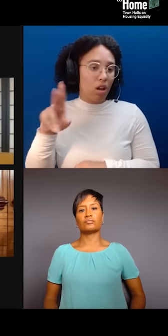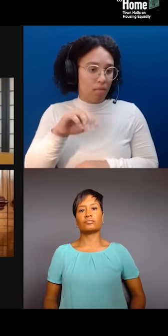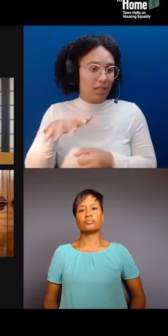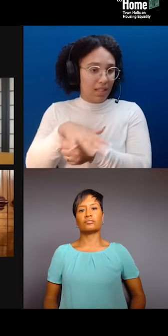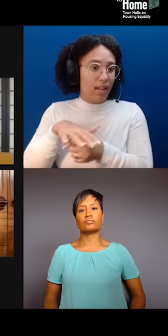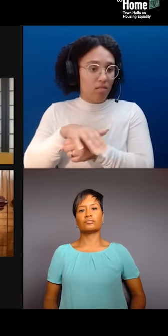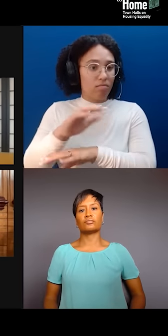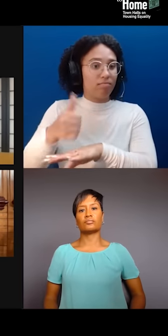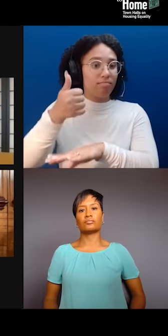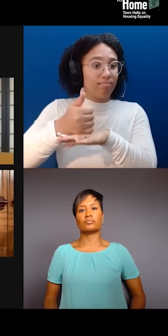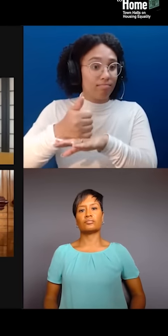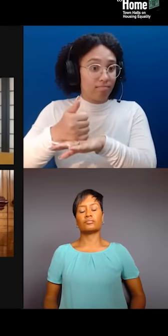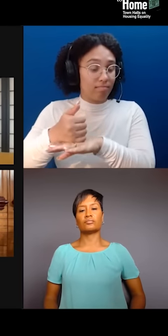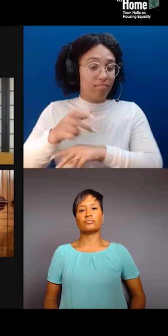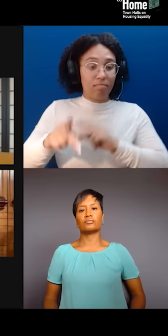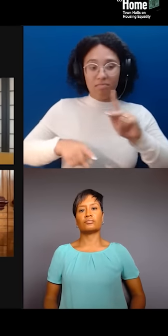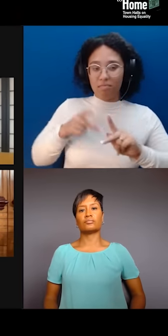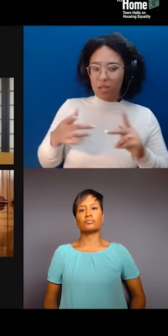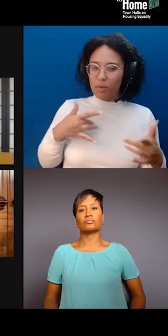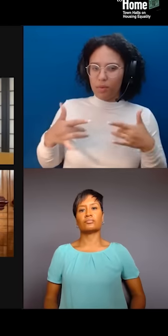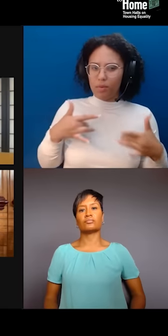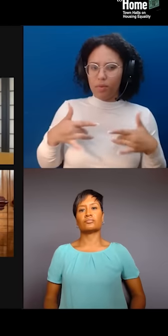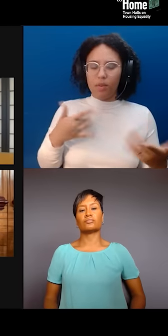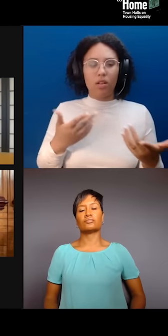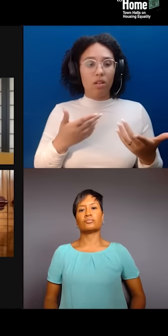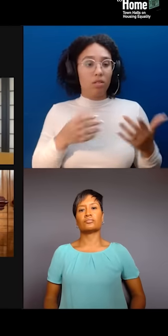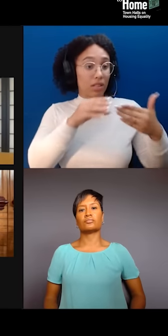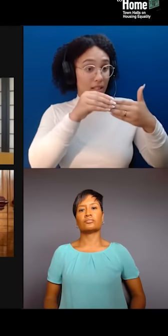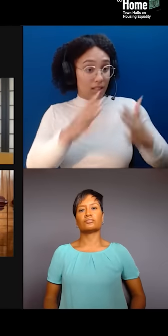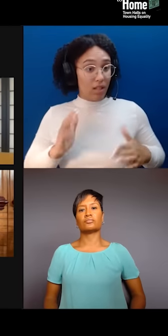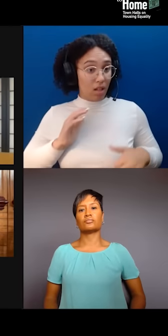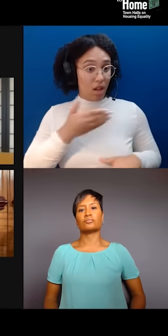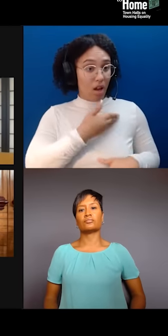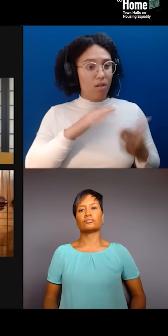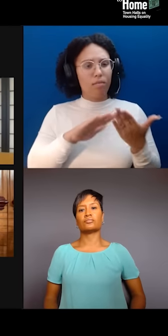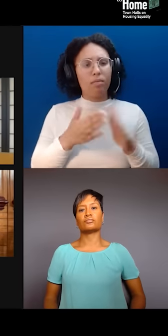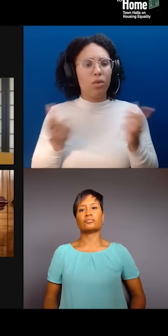The clan leaders as well as our elected leader, they decided that they needed to find a way